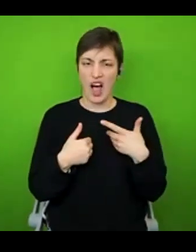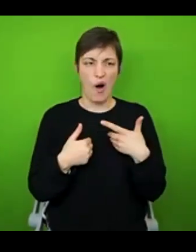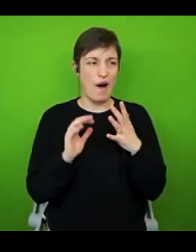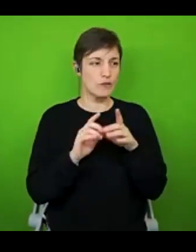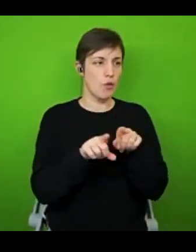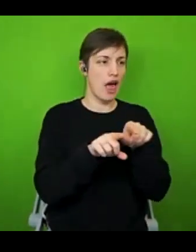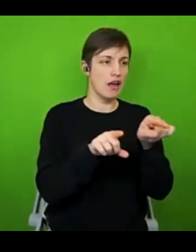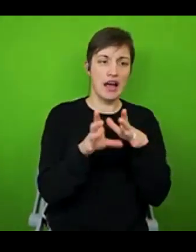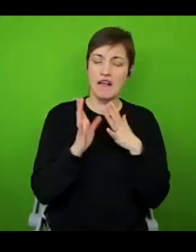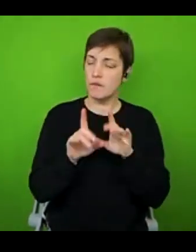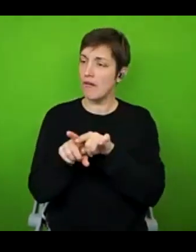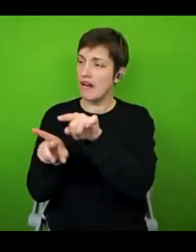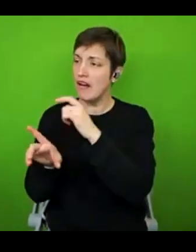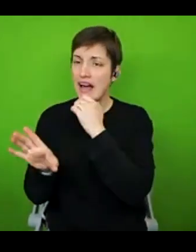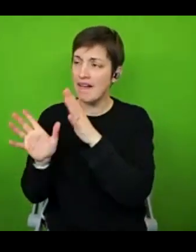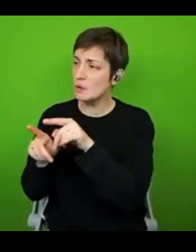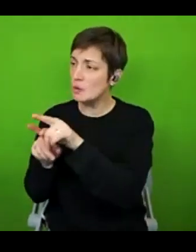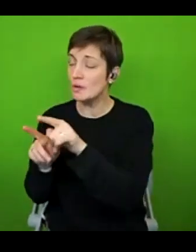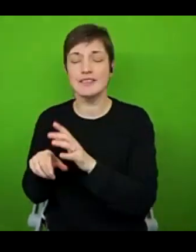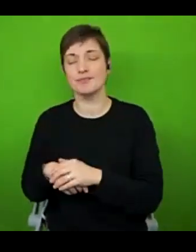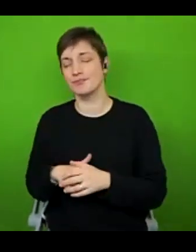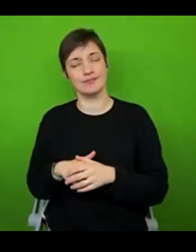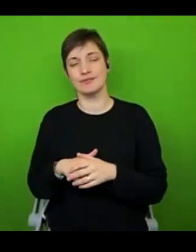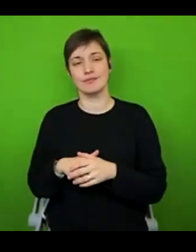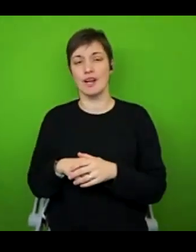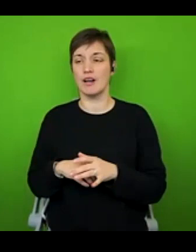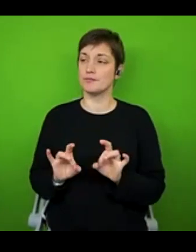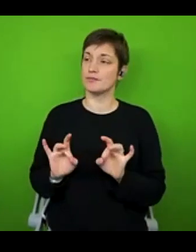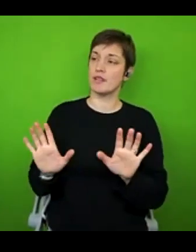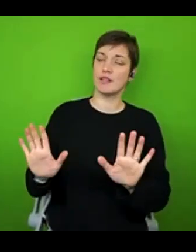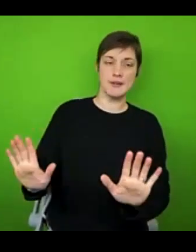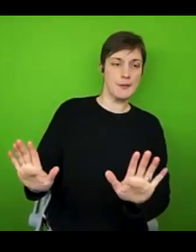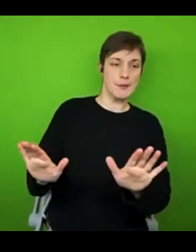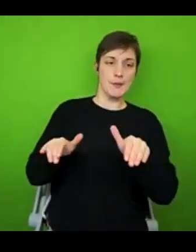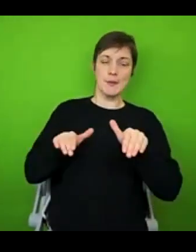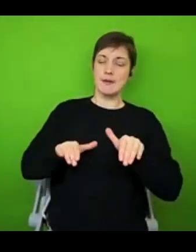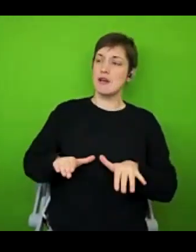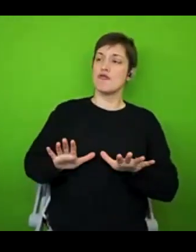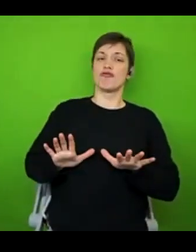society and the media. And sometimes it can be really difficult to just sit and think to yourself, What are